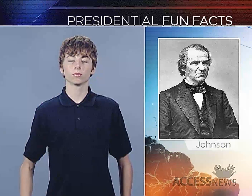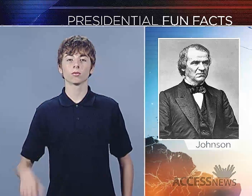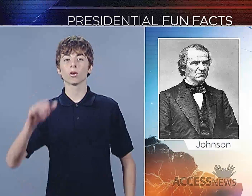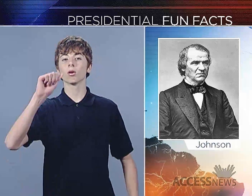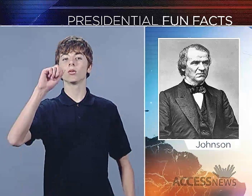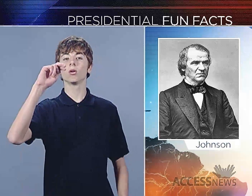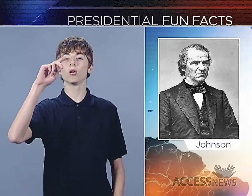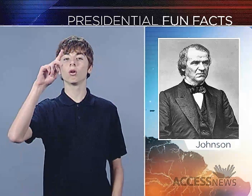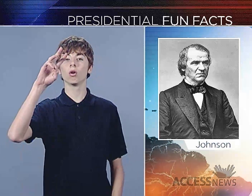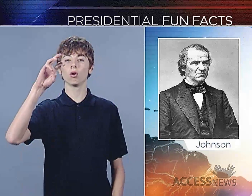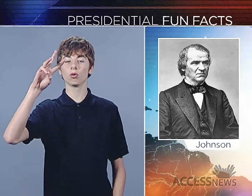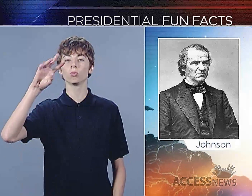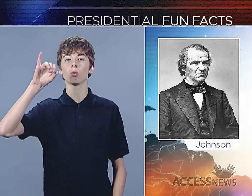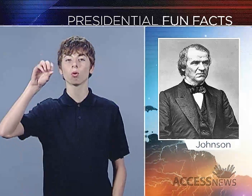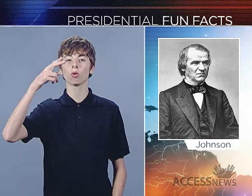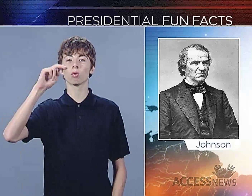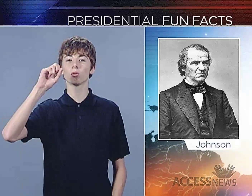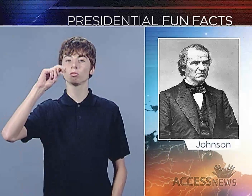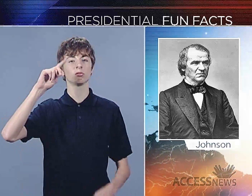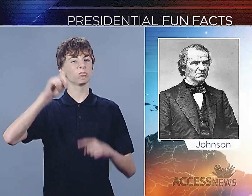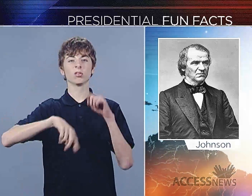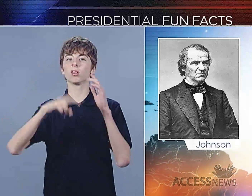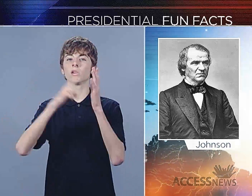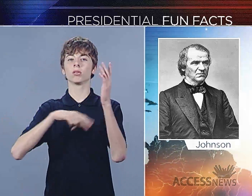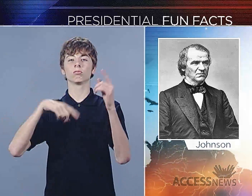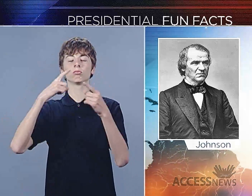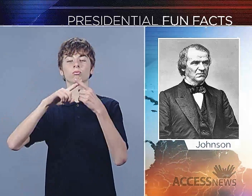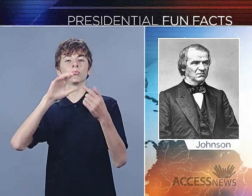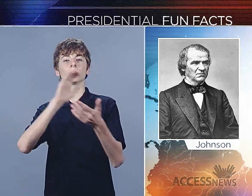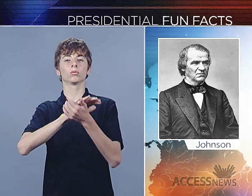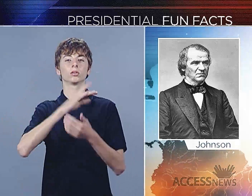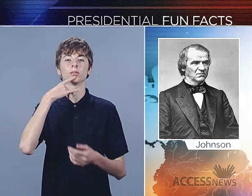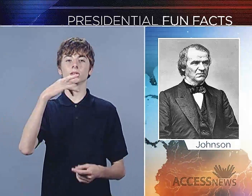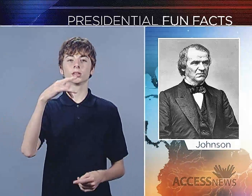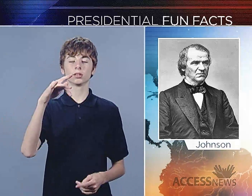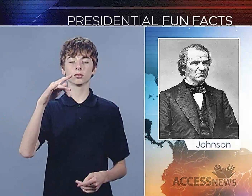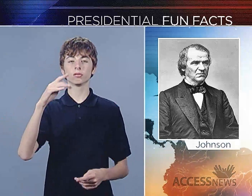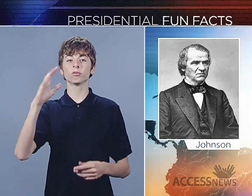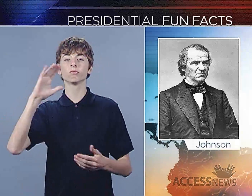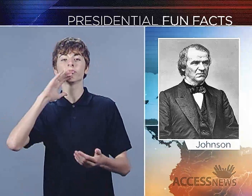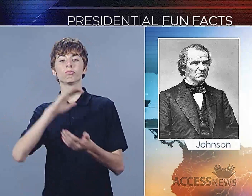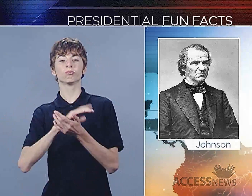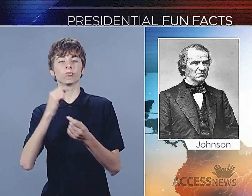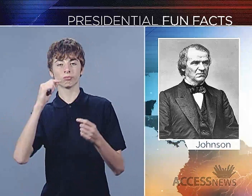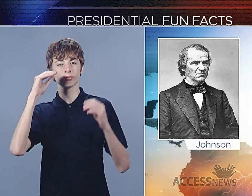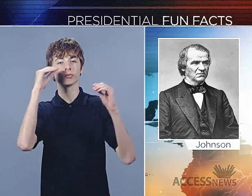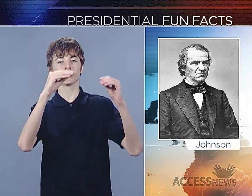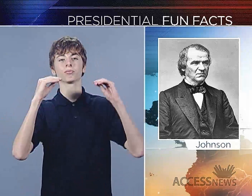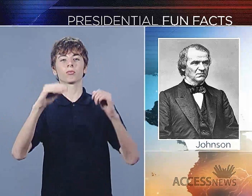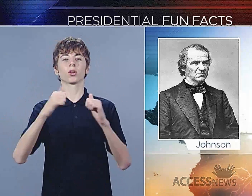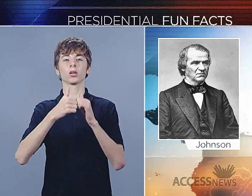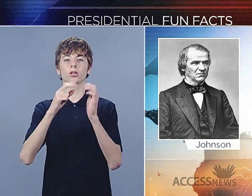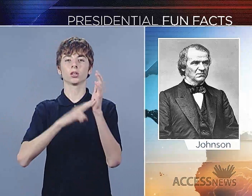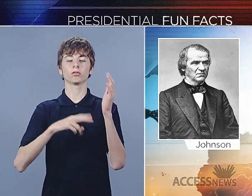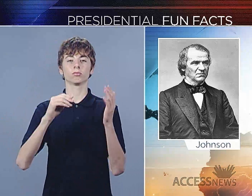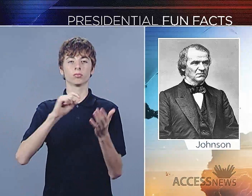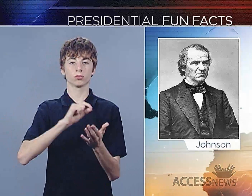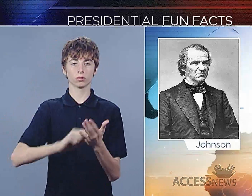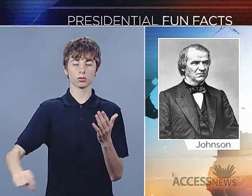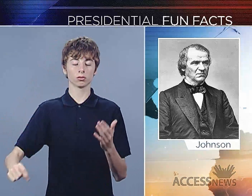[ Pause ] Andrew Johnson was illiterate when he got married at age 18.